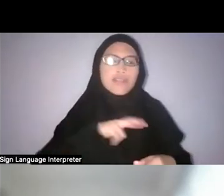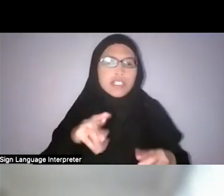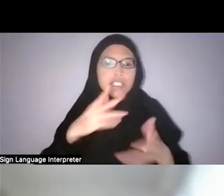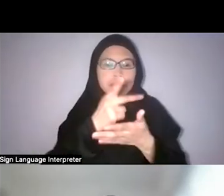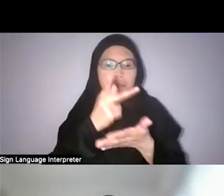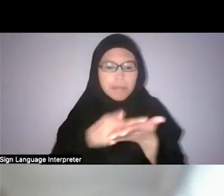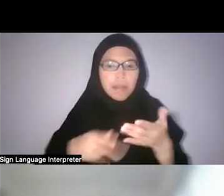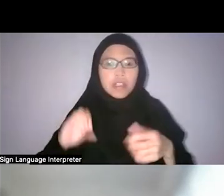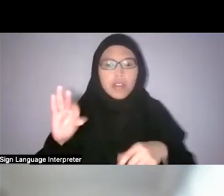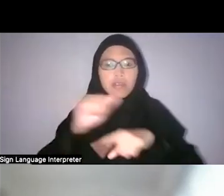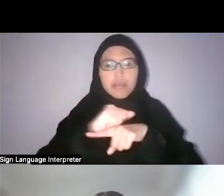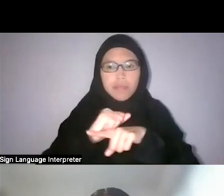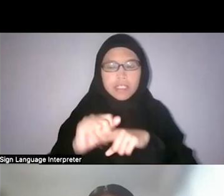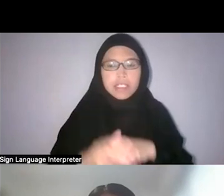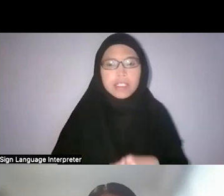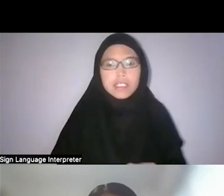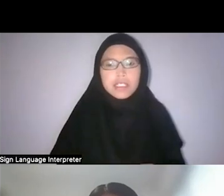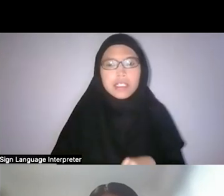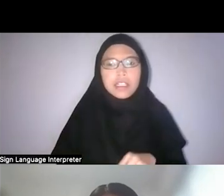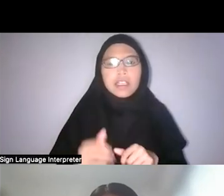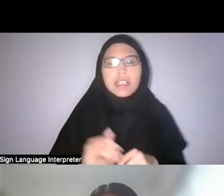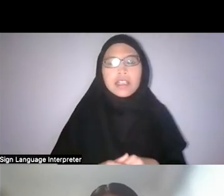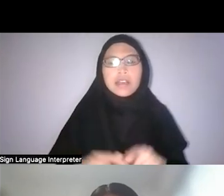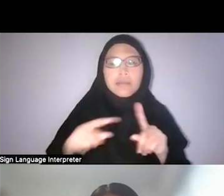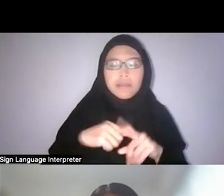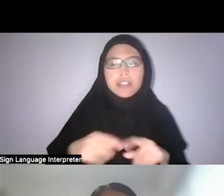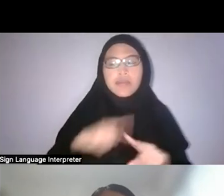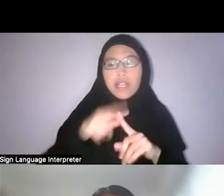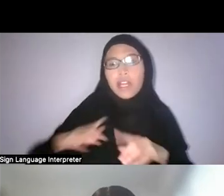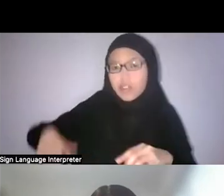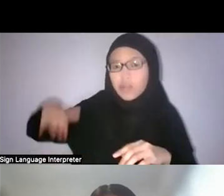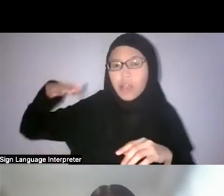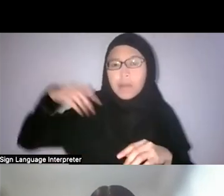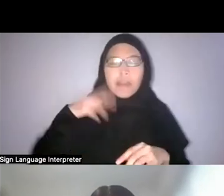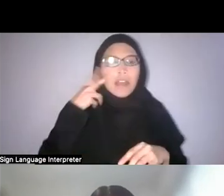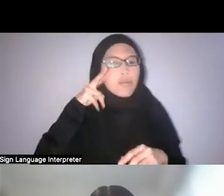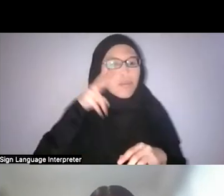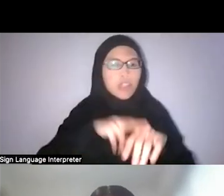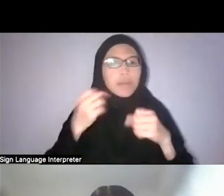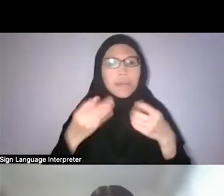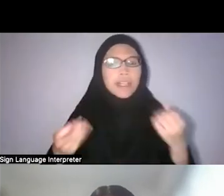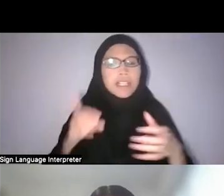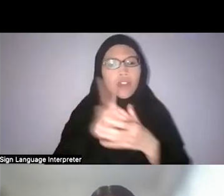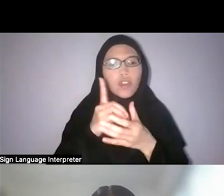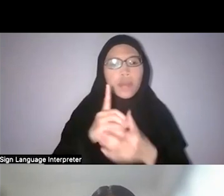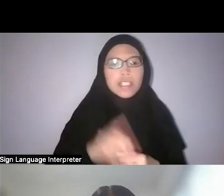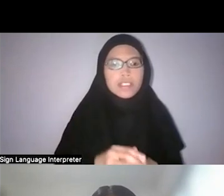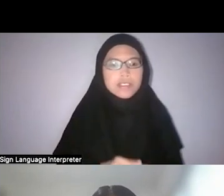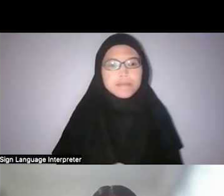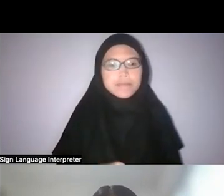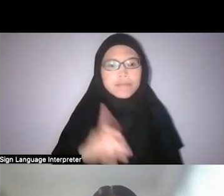And, apart from that, I also grew up watching tons of nature documentaries. So, looking at how people lived with the environment